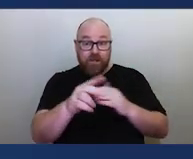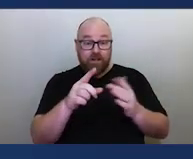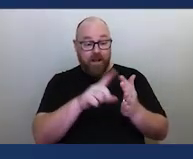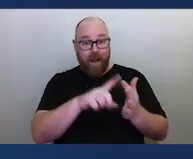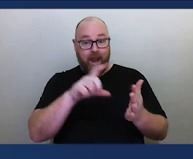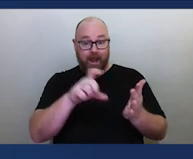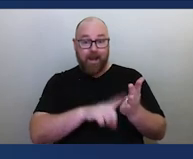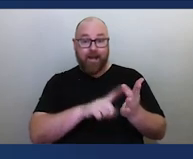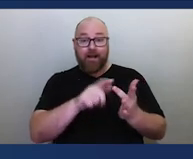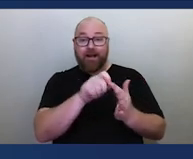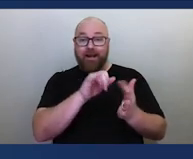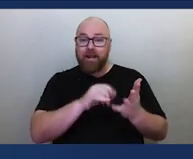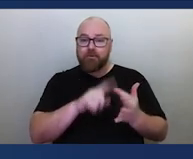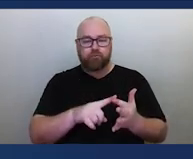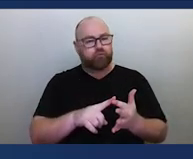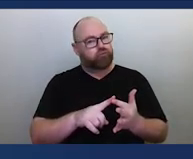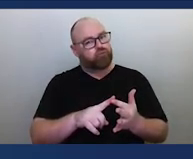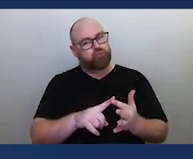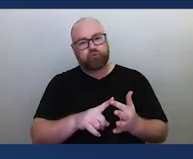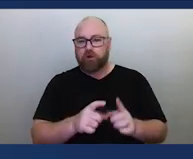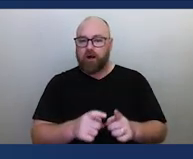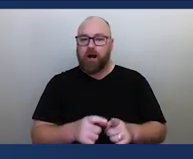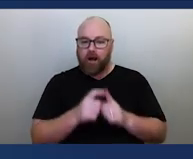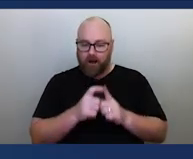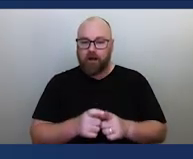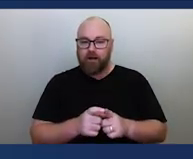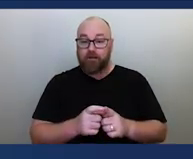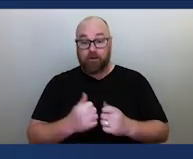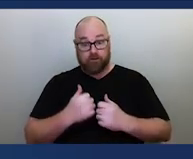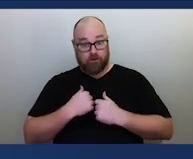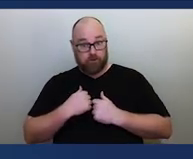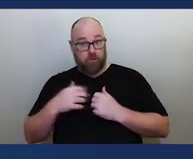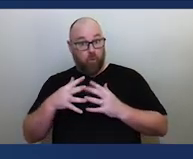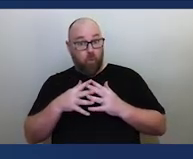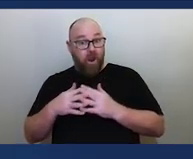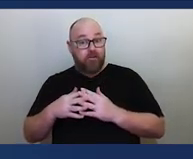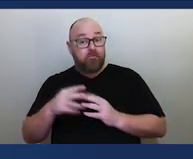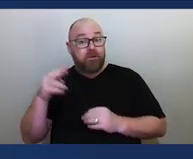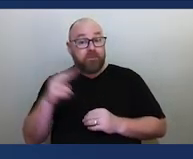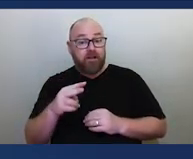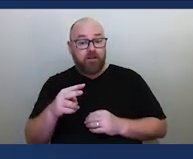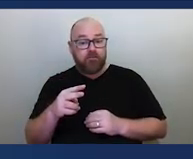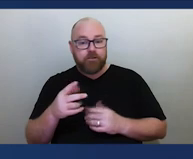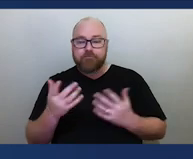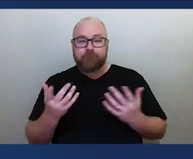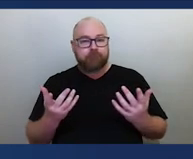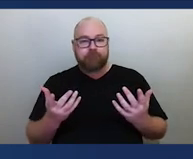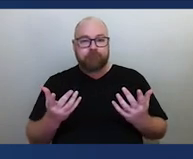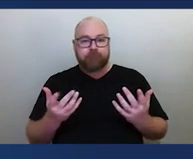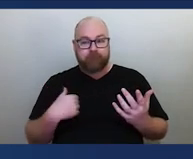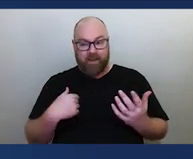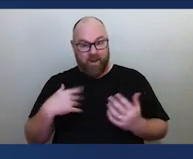in fact, and the history and philosophy of science from Western perspective, no Indigenous oral cultures